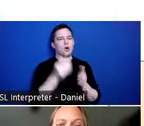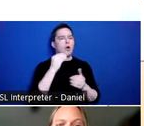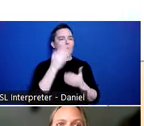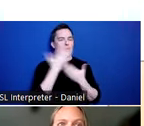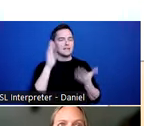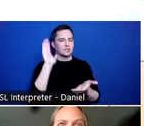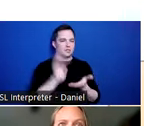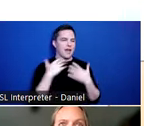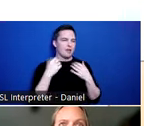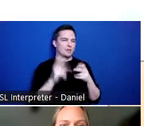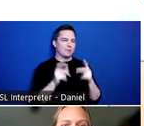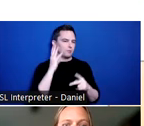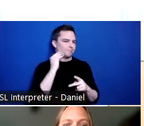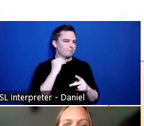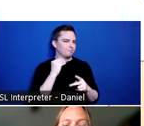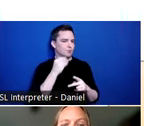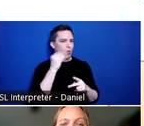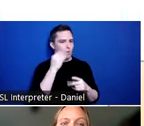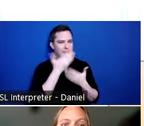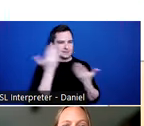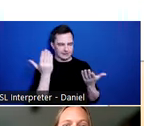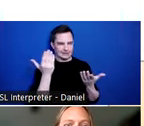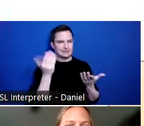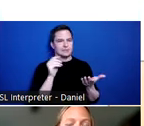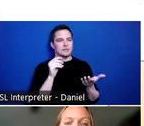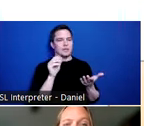people experiencing homelessness, and people will experience worse health,